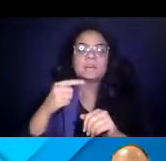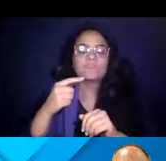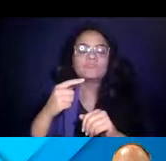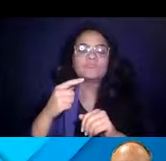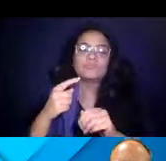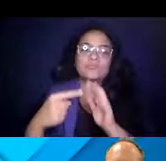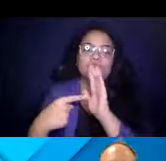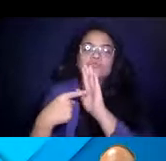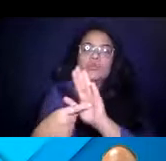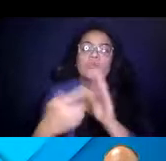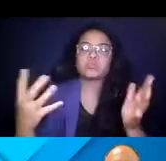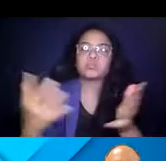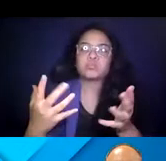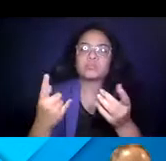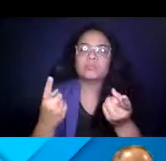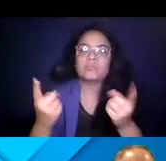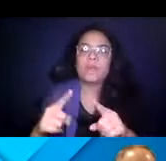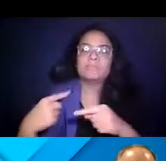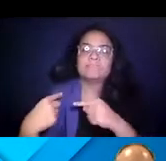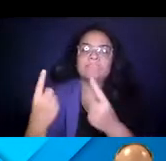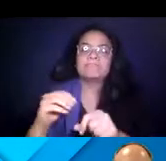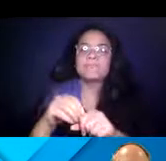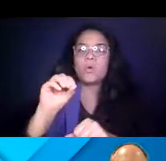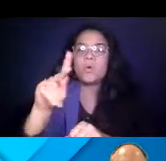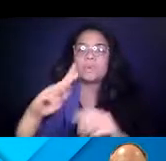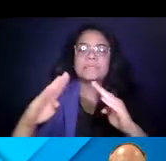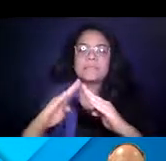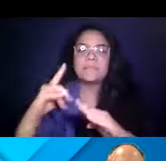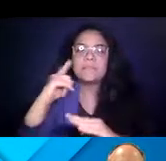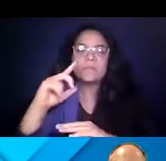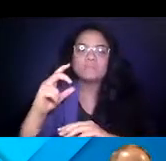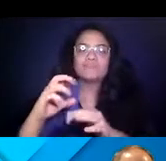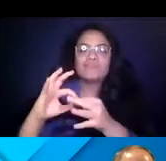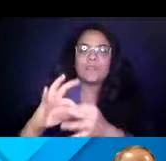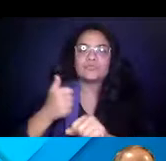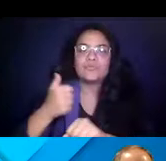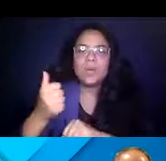showcase kind of what's going on in Oklahoma City in 14:46:34 terms of transit and where our ridership is.